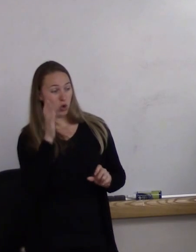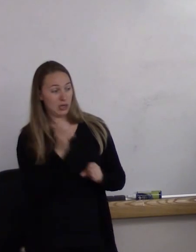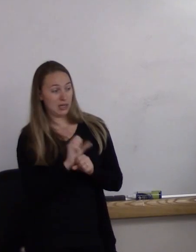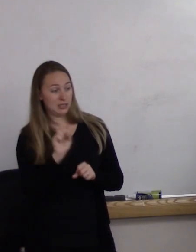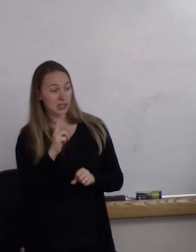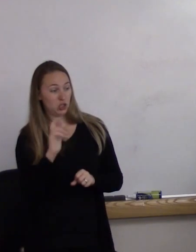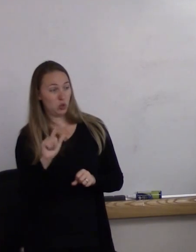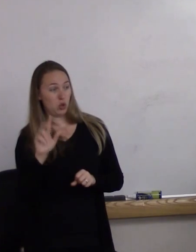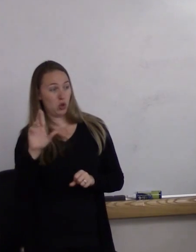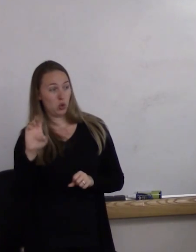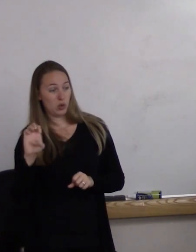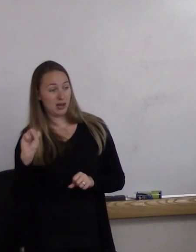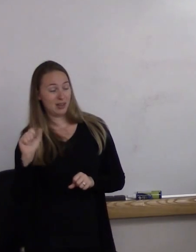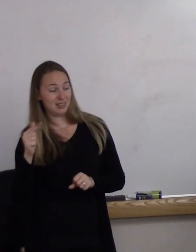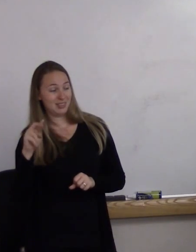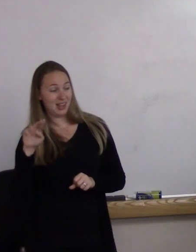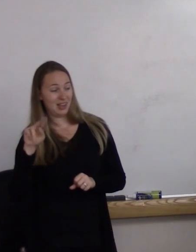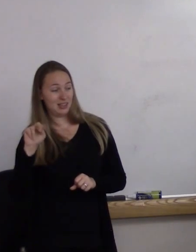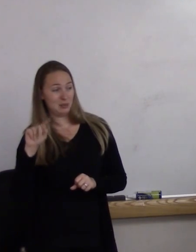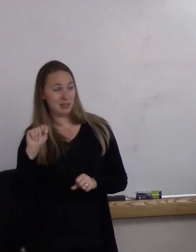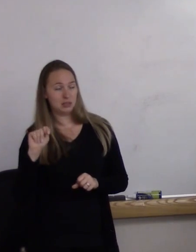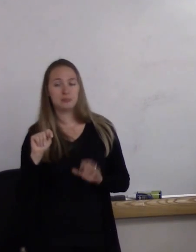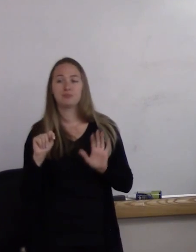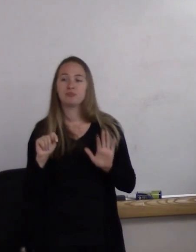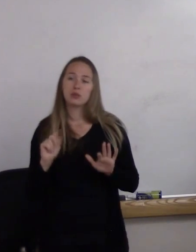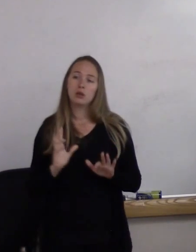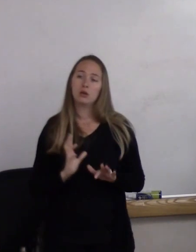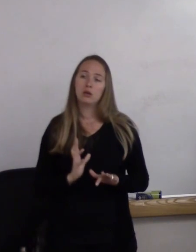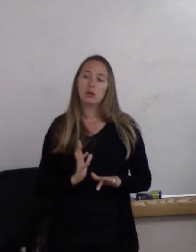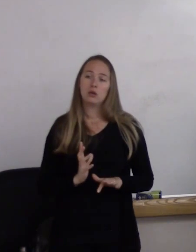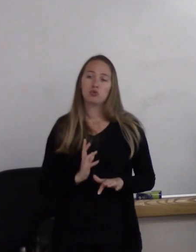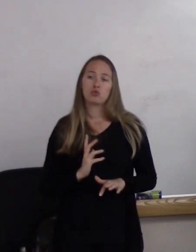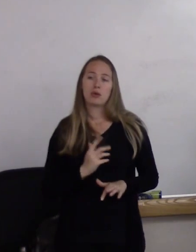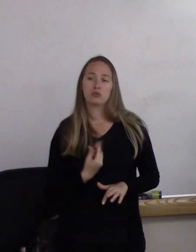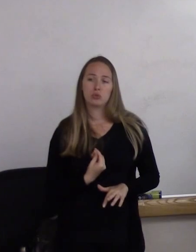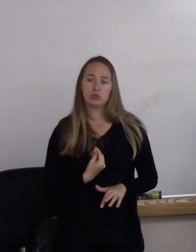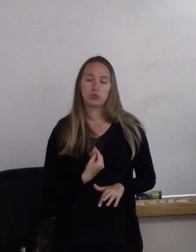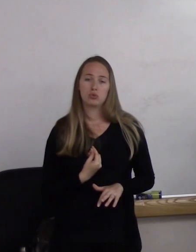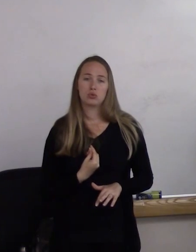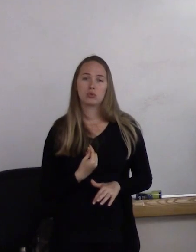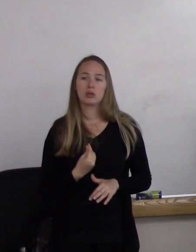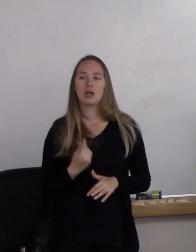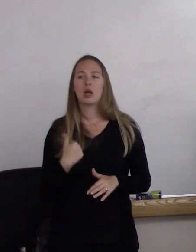No, transgender is what we would call an umbrella term,